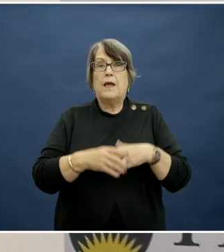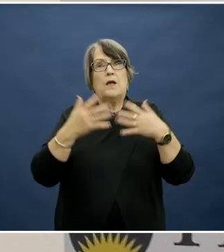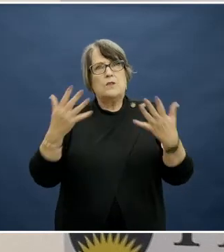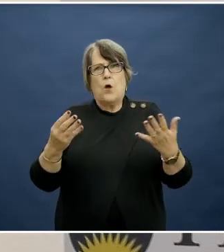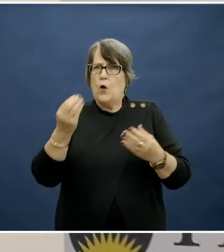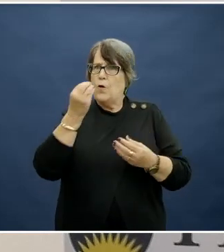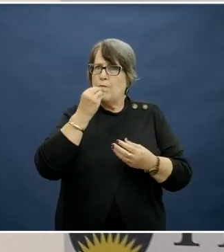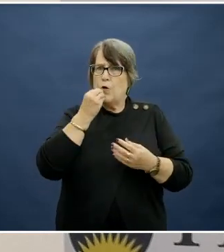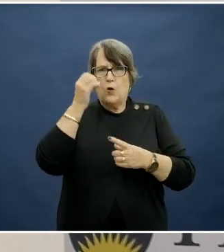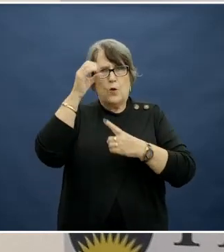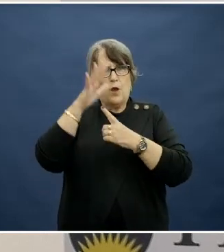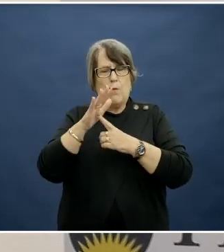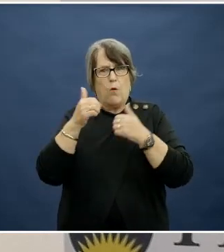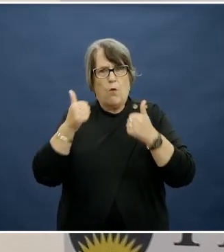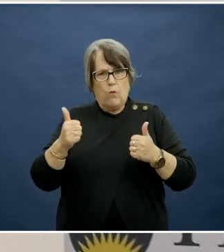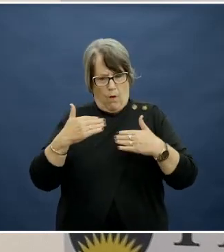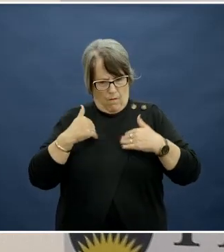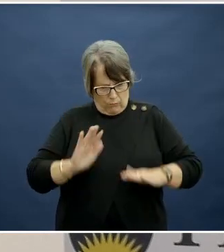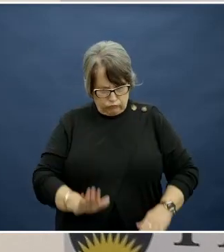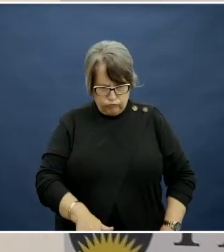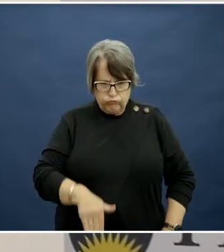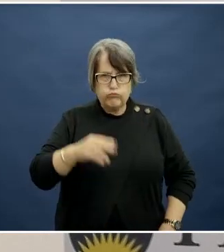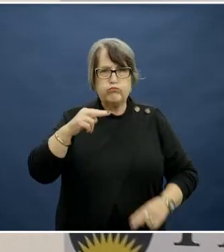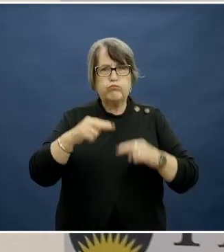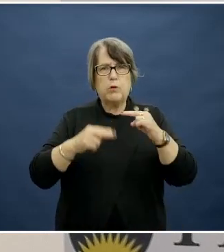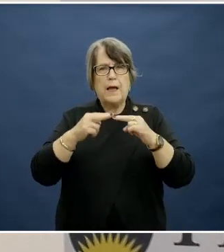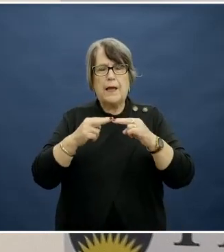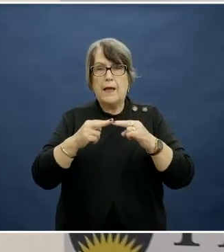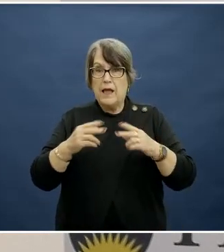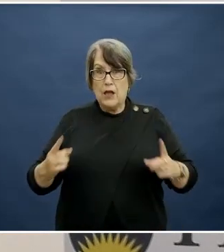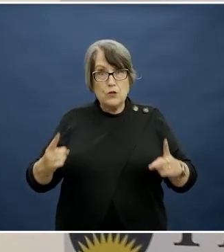Nutrition matters for children's health and development, so this single switch could influence